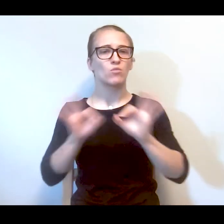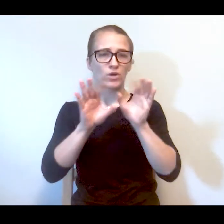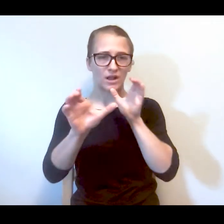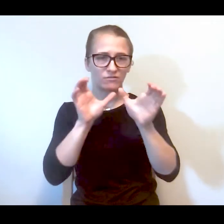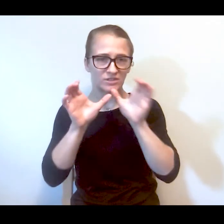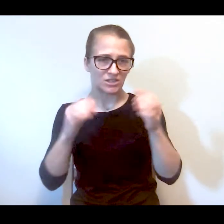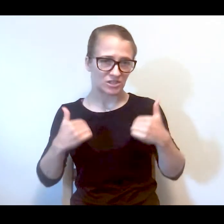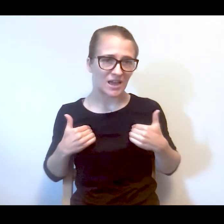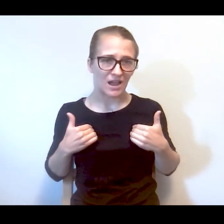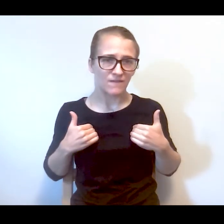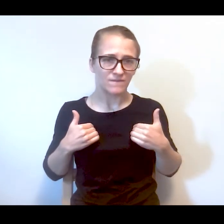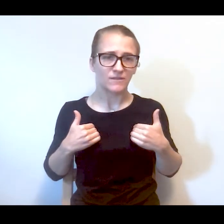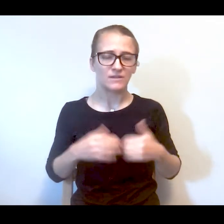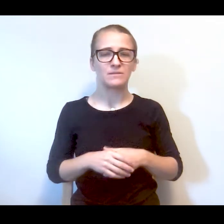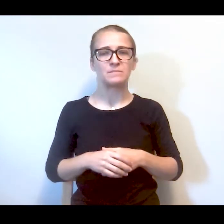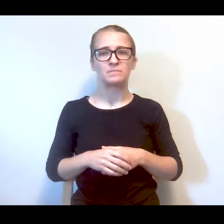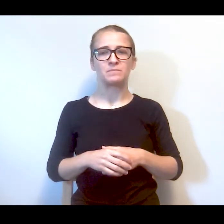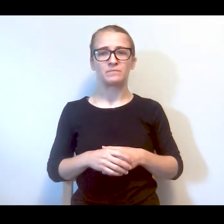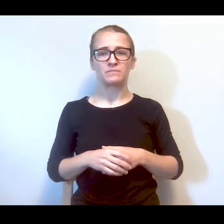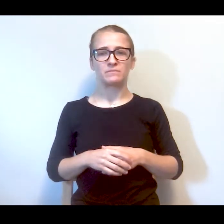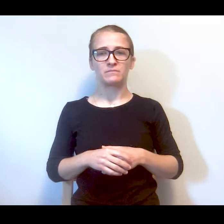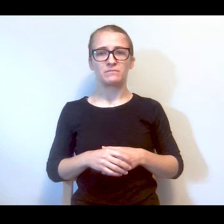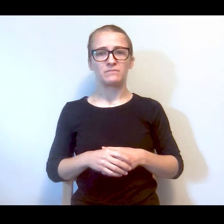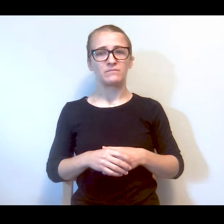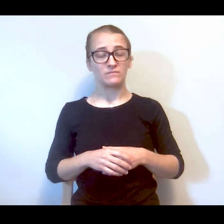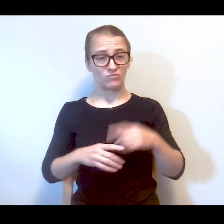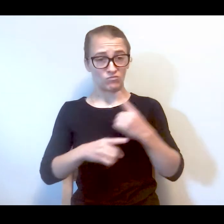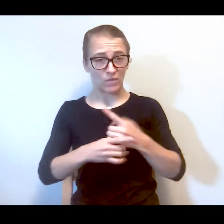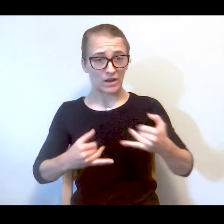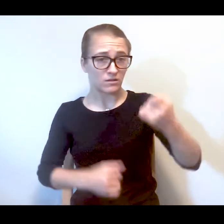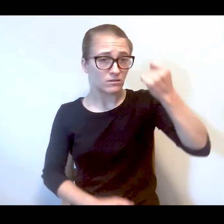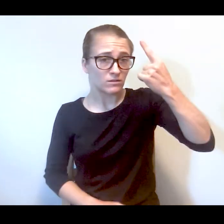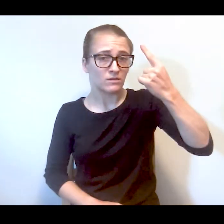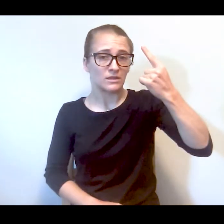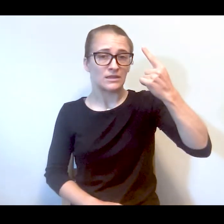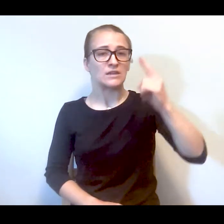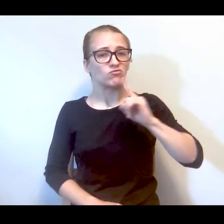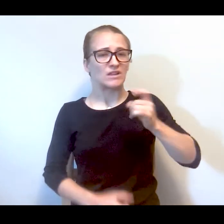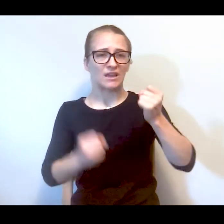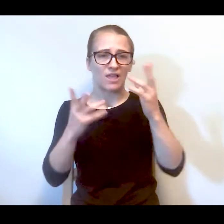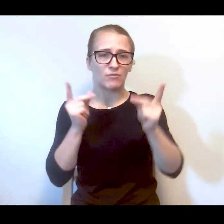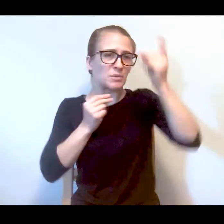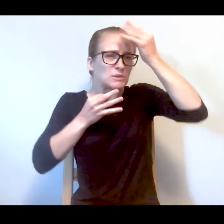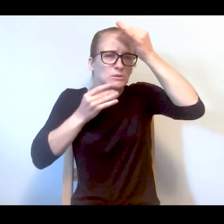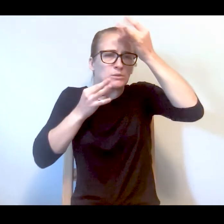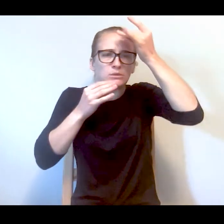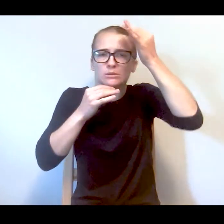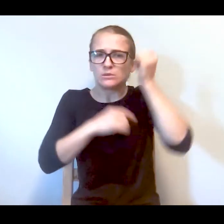to have and right now it's top of mind for many New